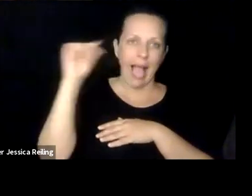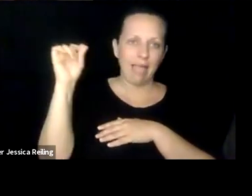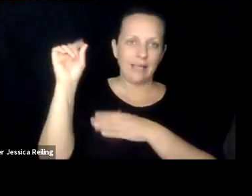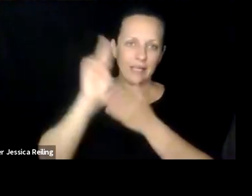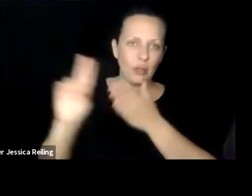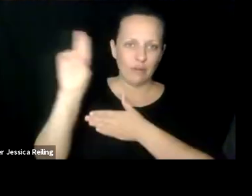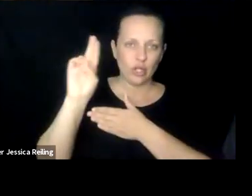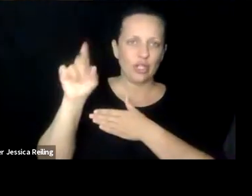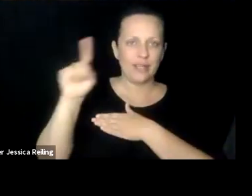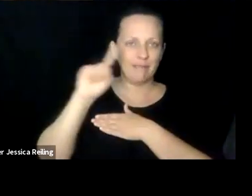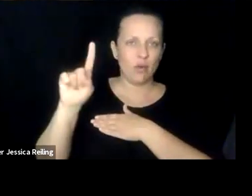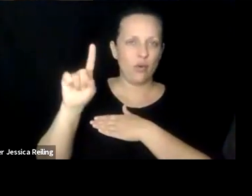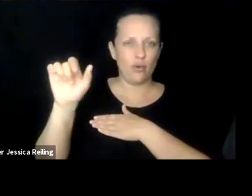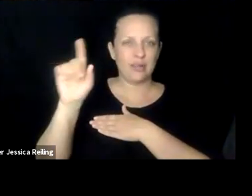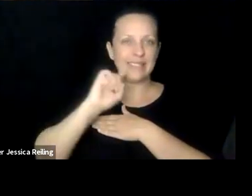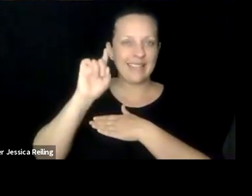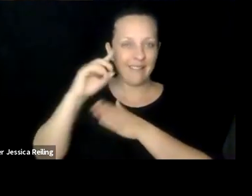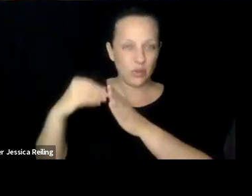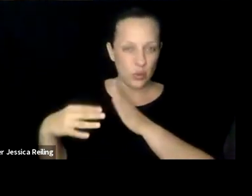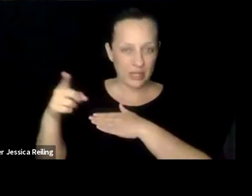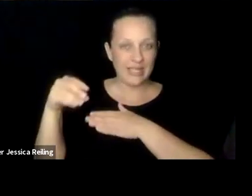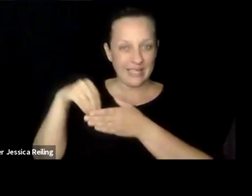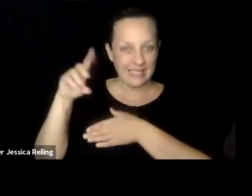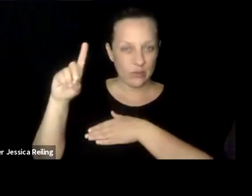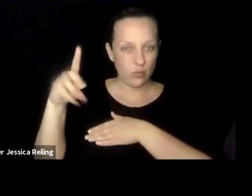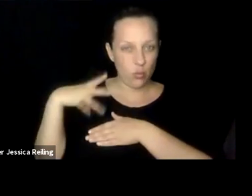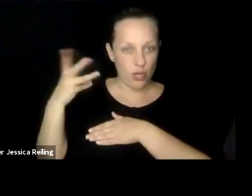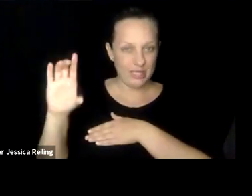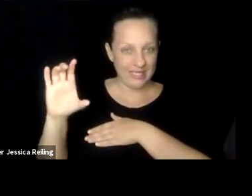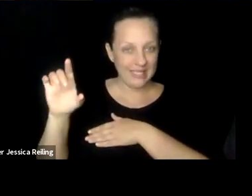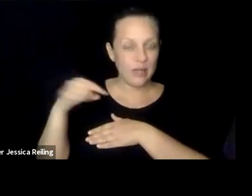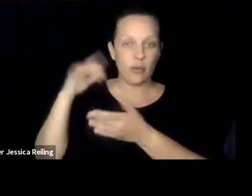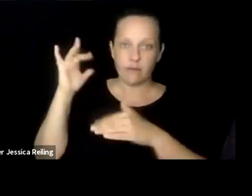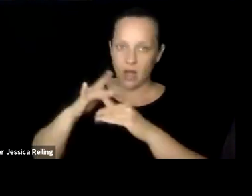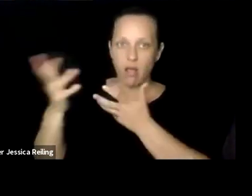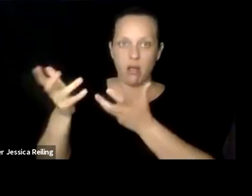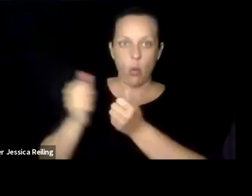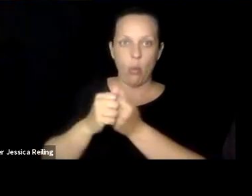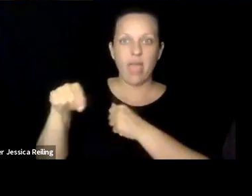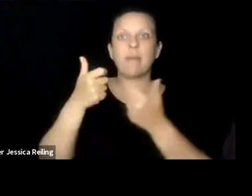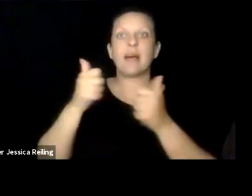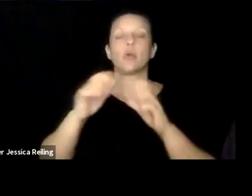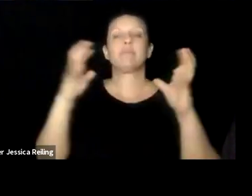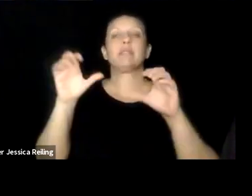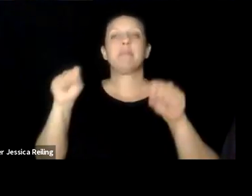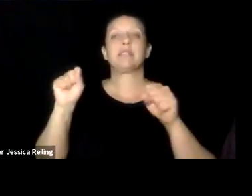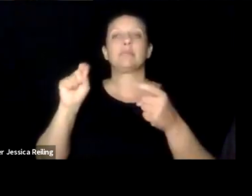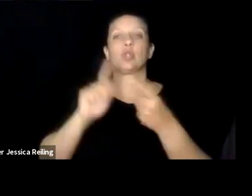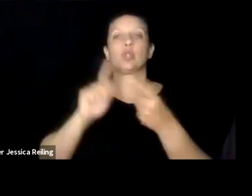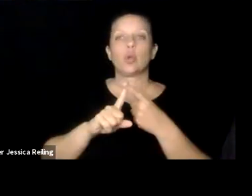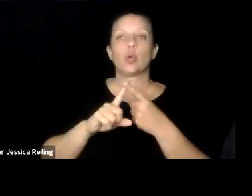Federation of the Blind. Or to go and visit -- in DC we've done this to Gallaudet University, the university